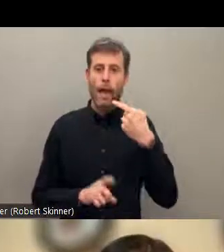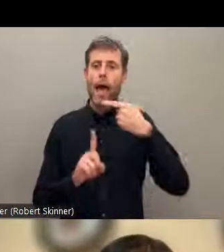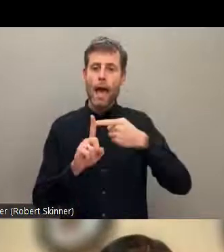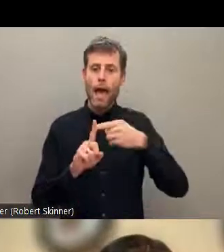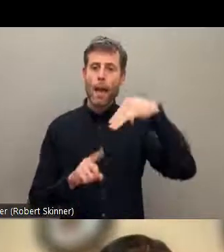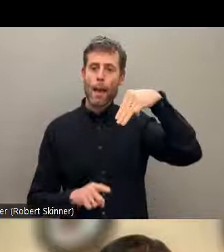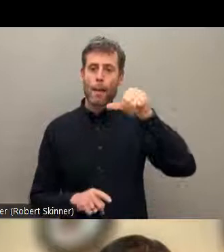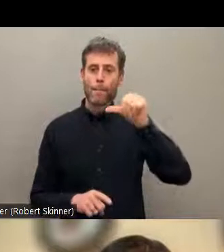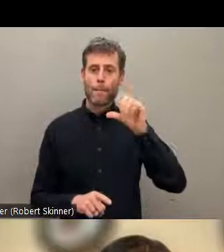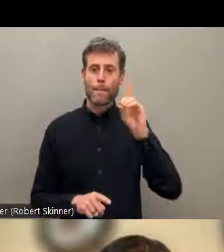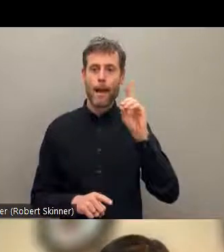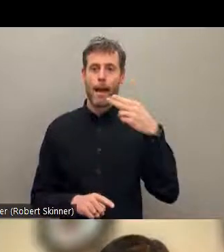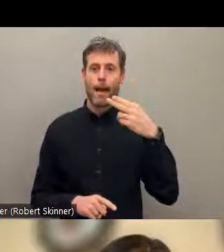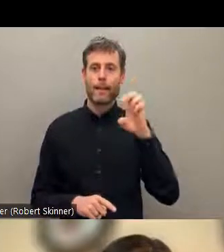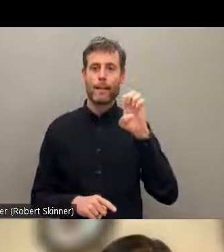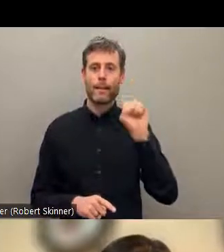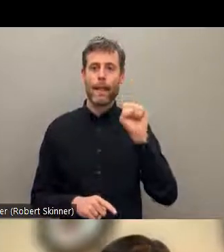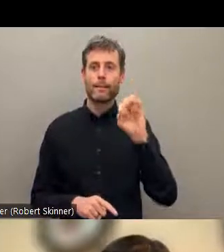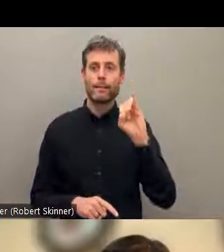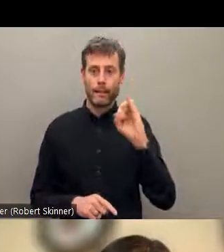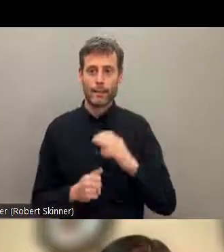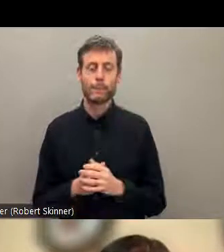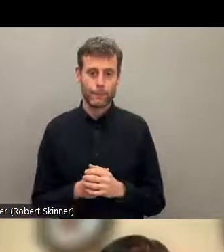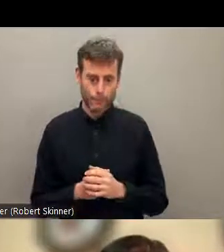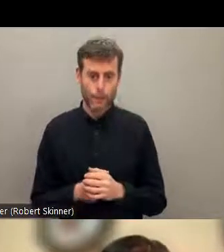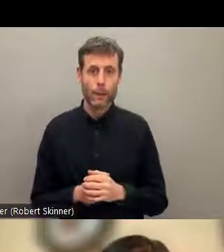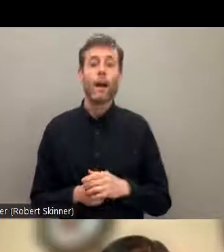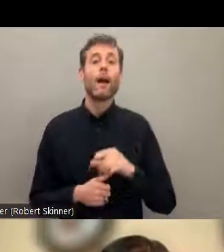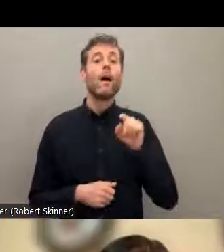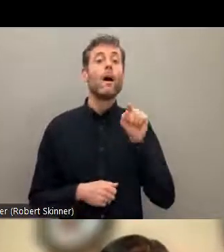were also very much impacted by the certain